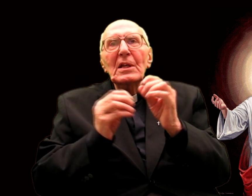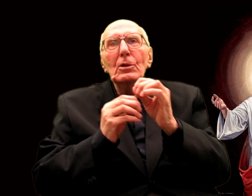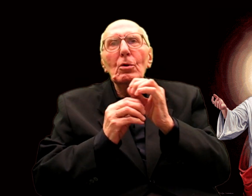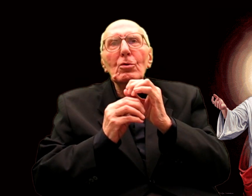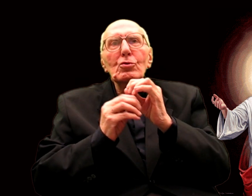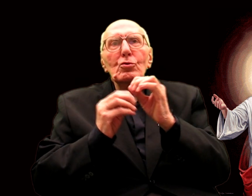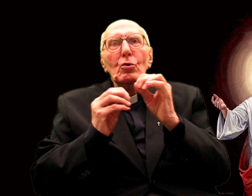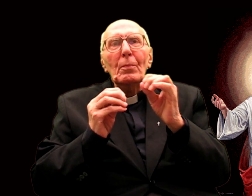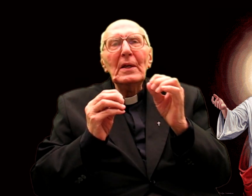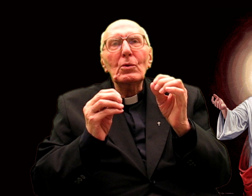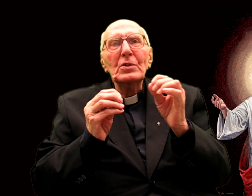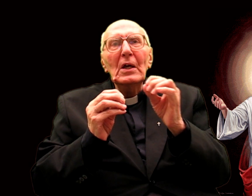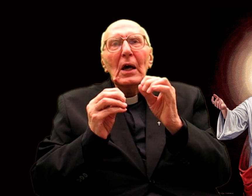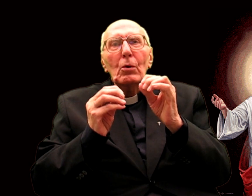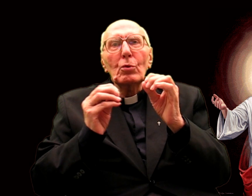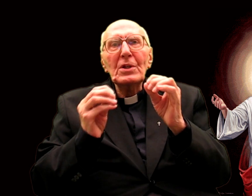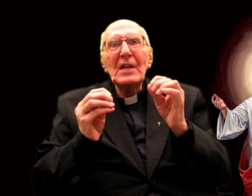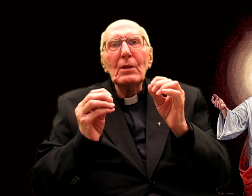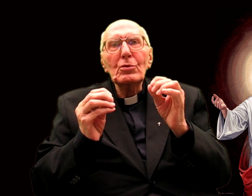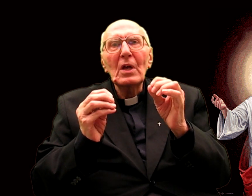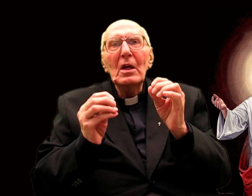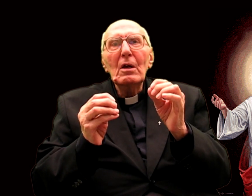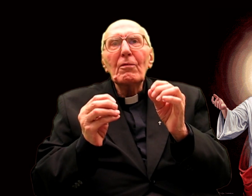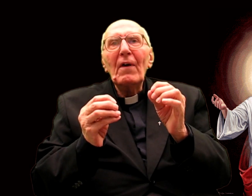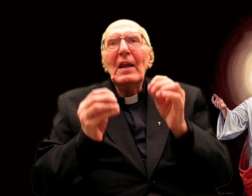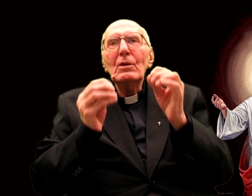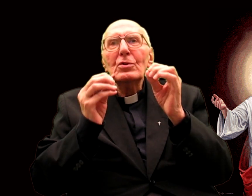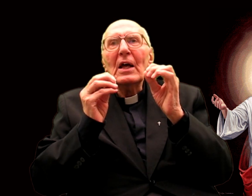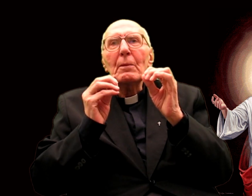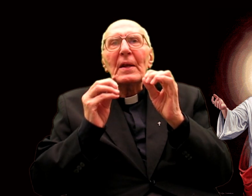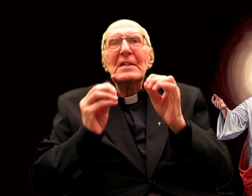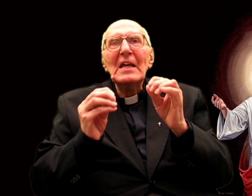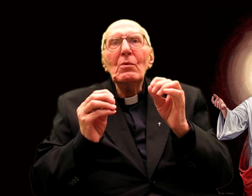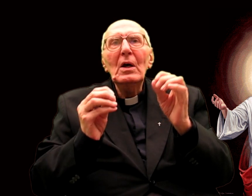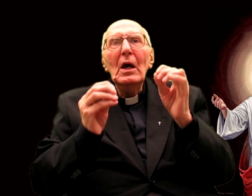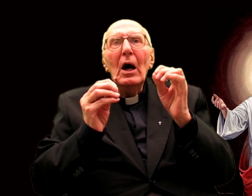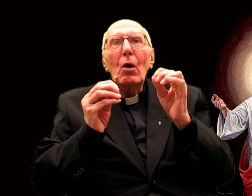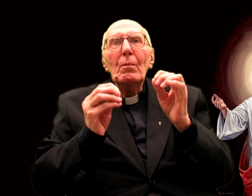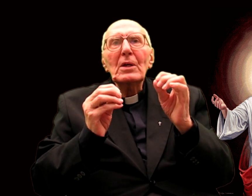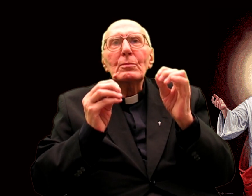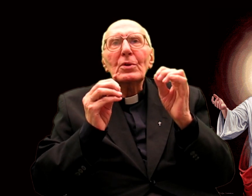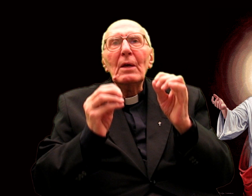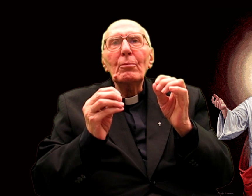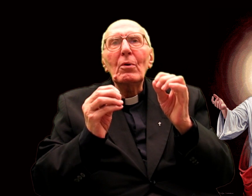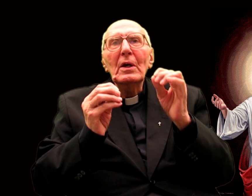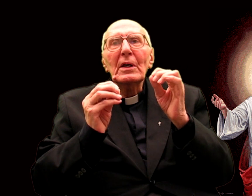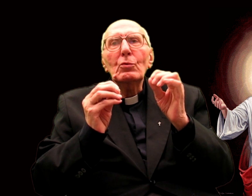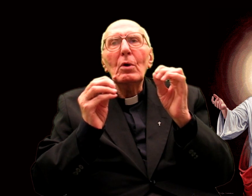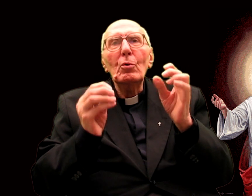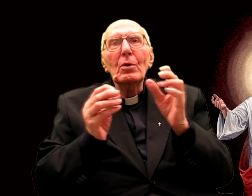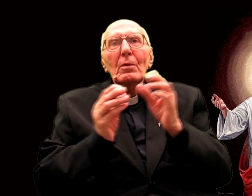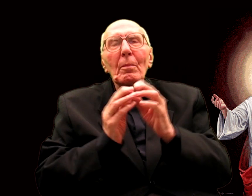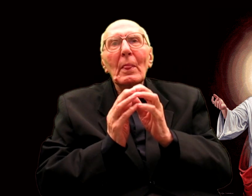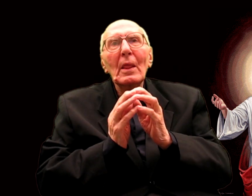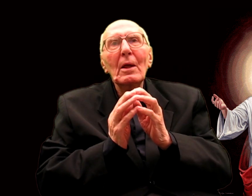Thus all documents allowed us to speak of repair while the love.